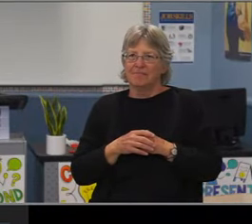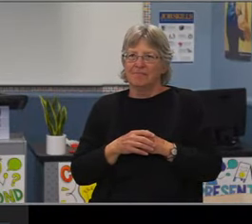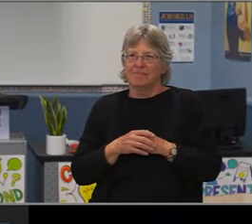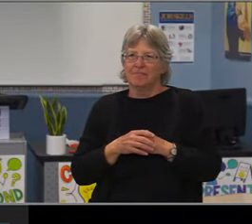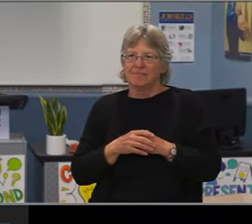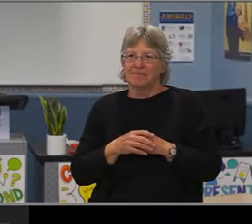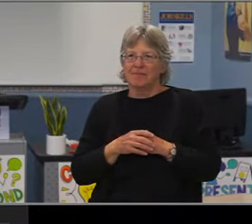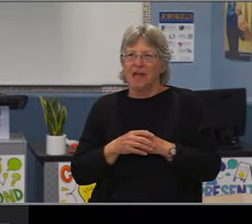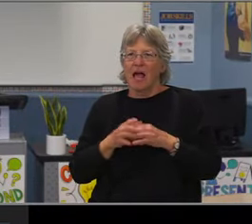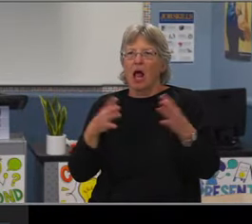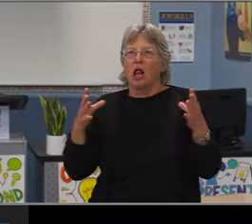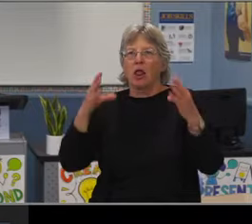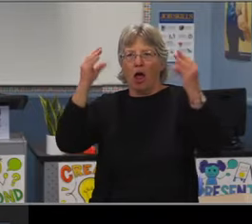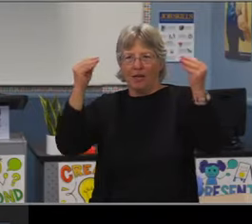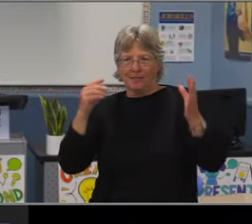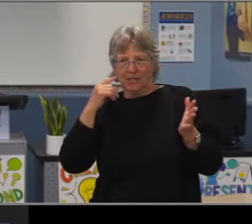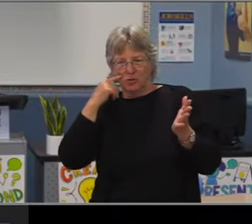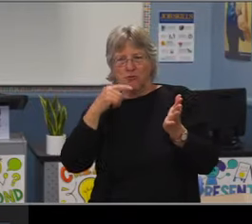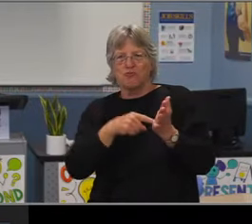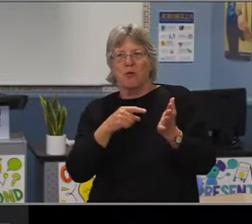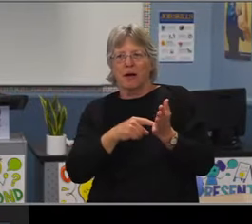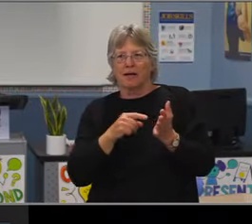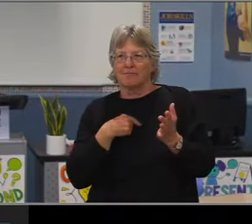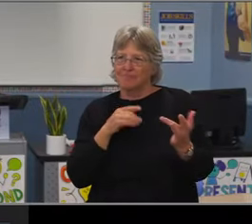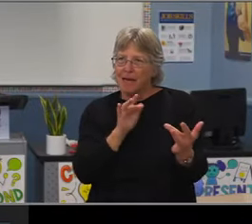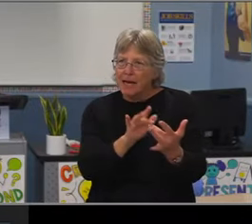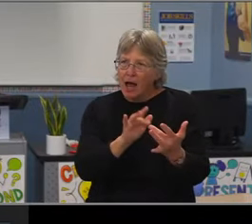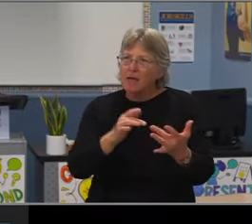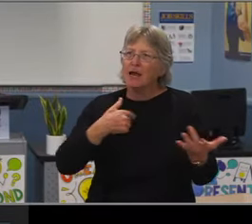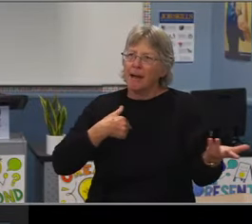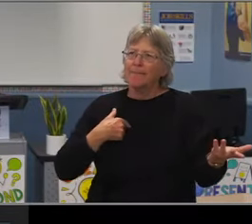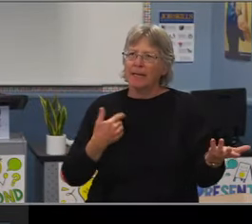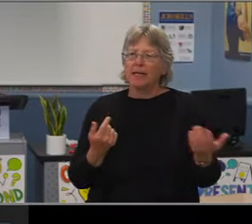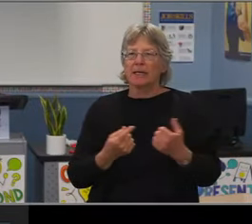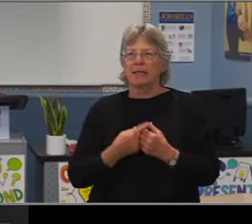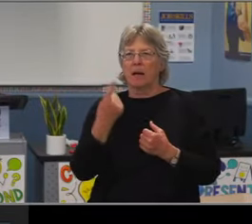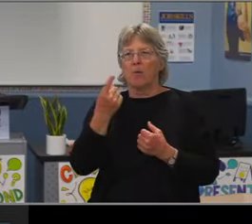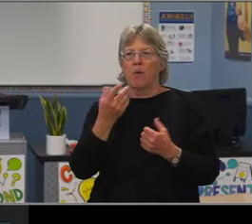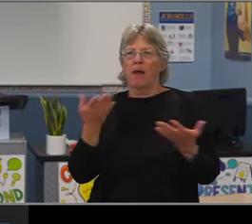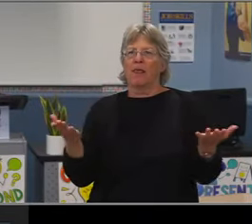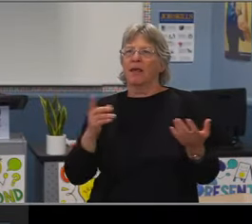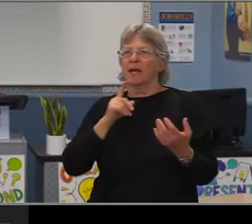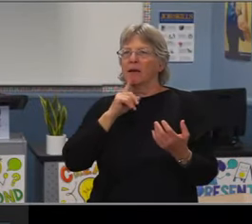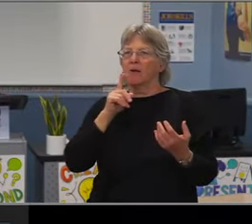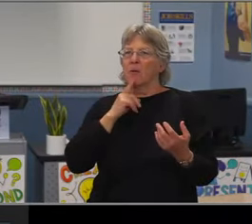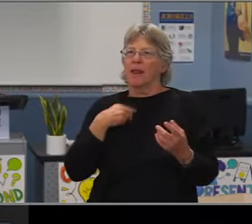we're also looking at all of our different programs. And so Dr. Len has done an analysis of K-8 schools